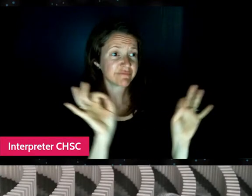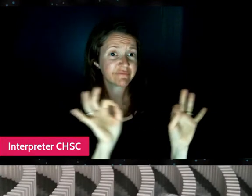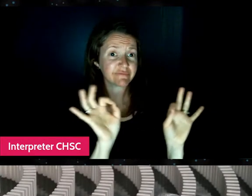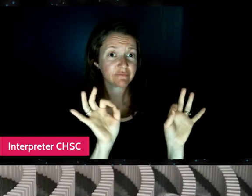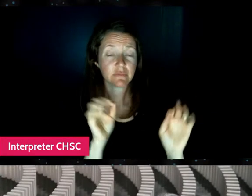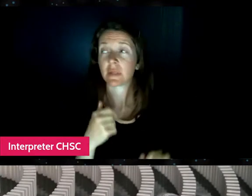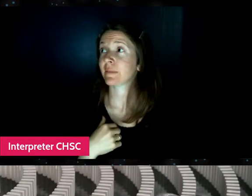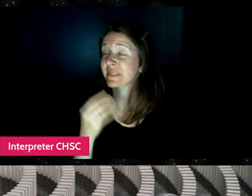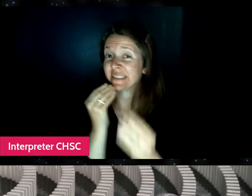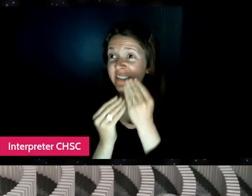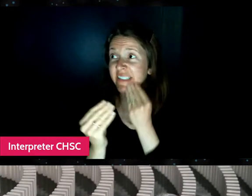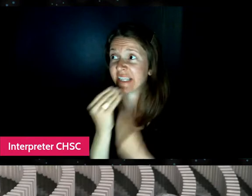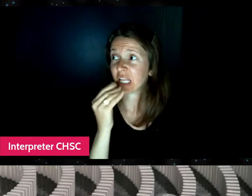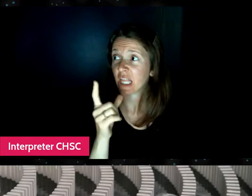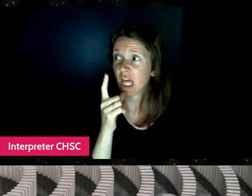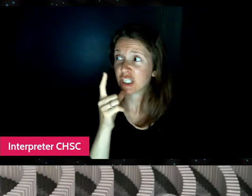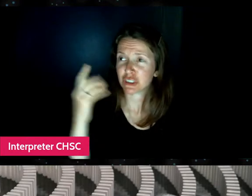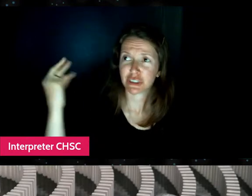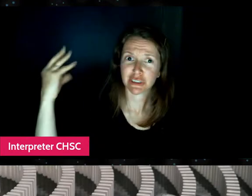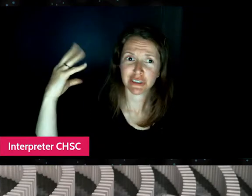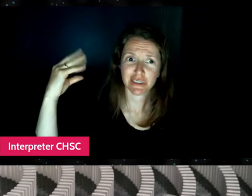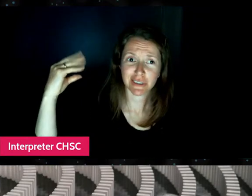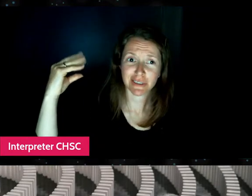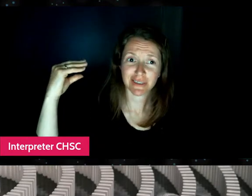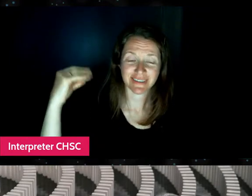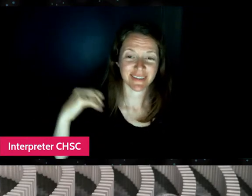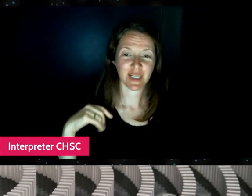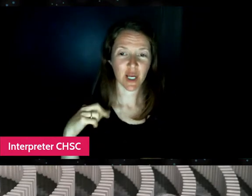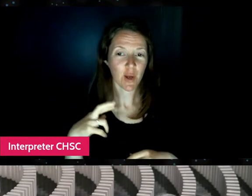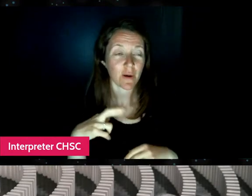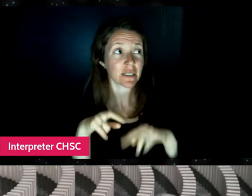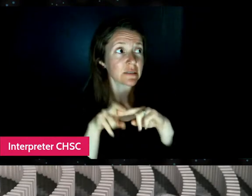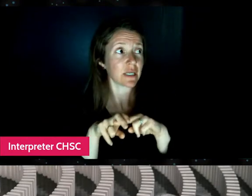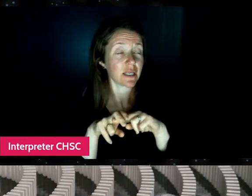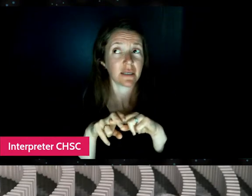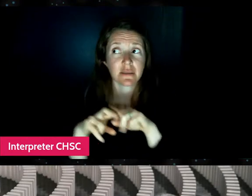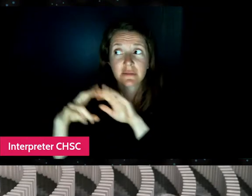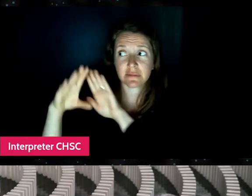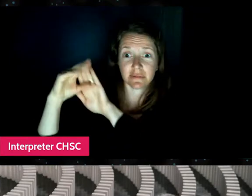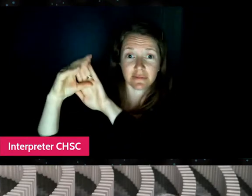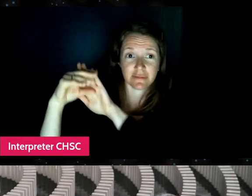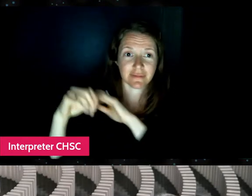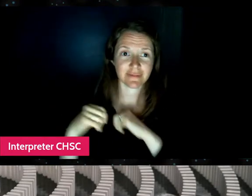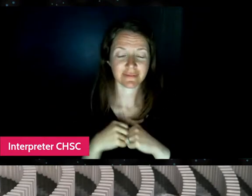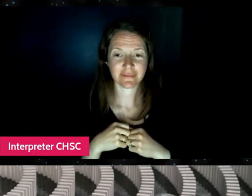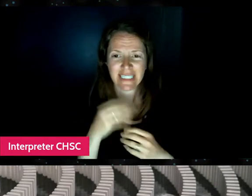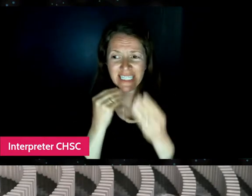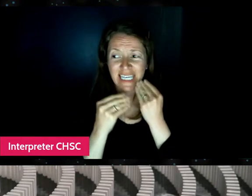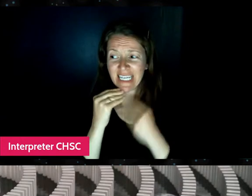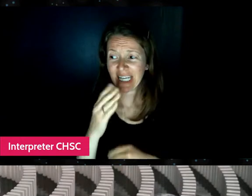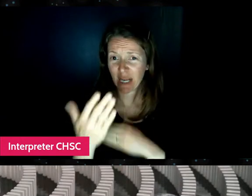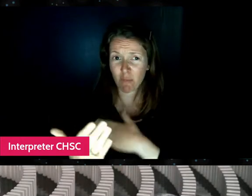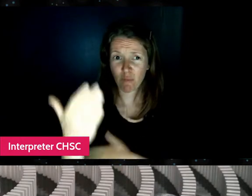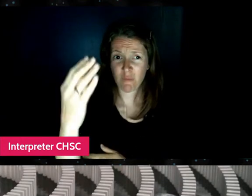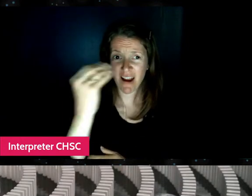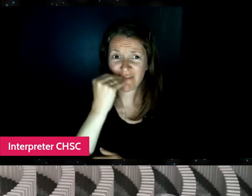or just like sitting or like just on my bed or eating breakfast, which didn't make the cut,